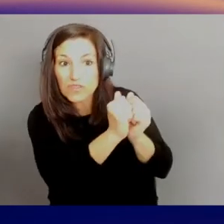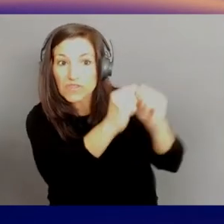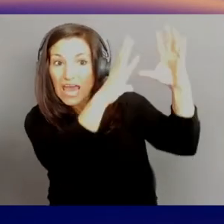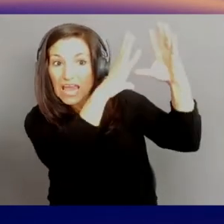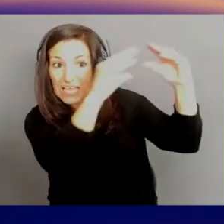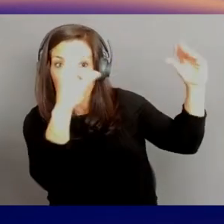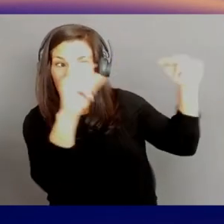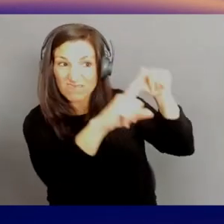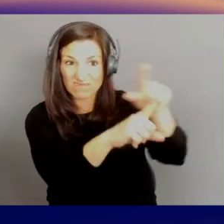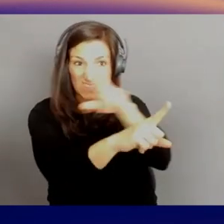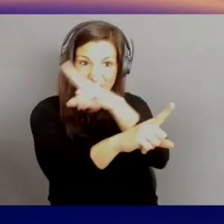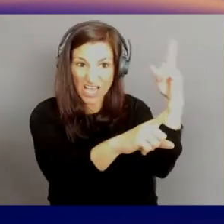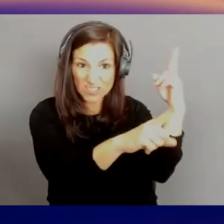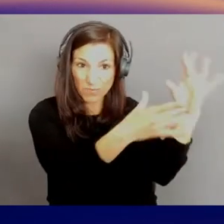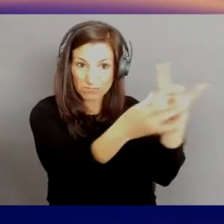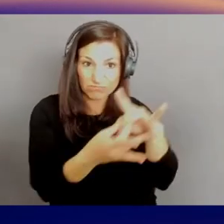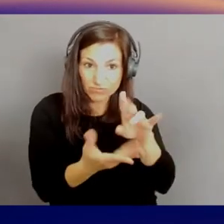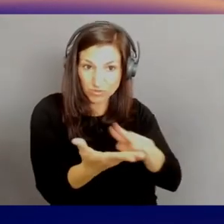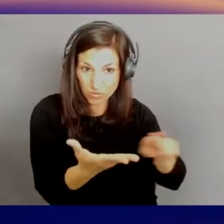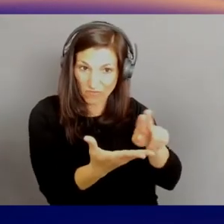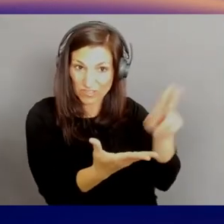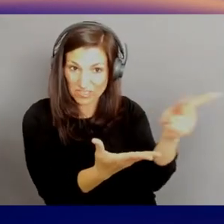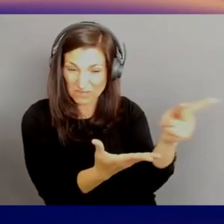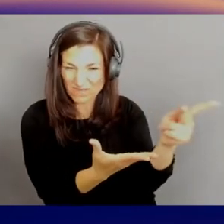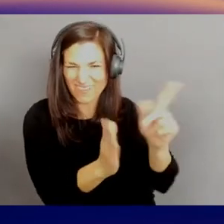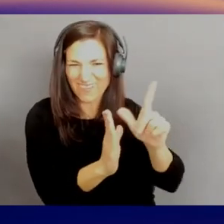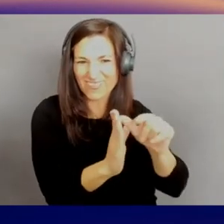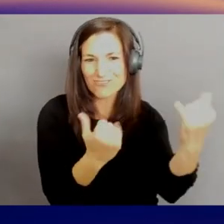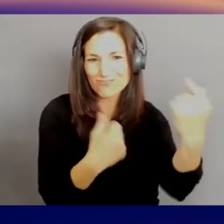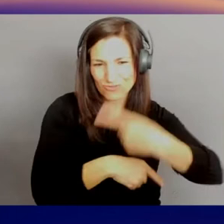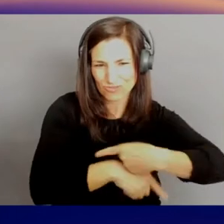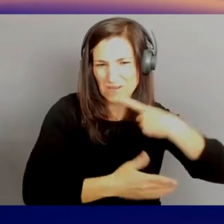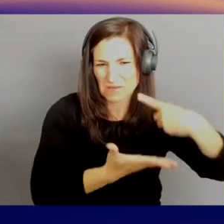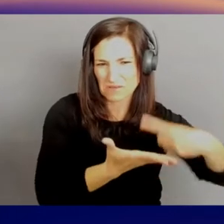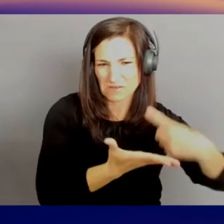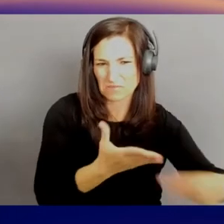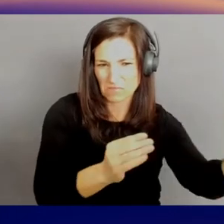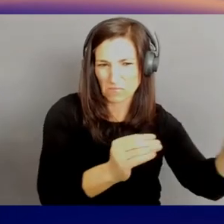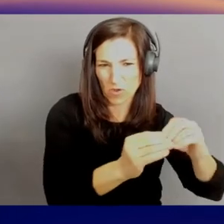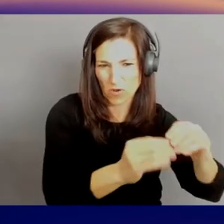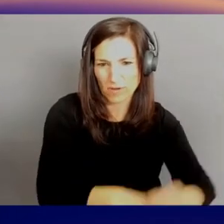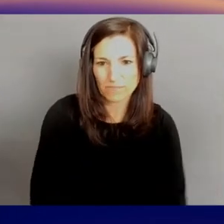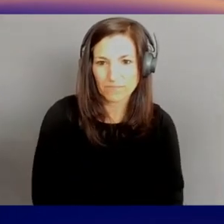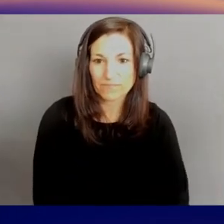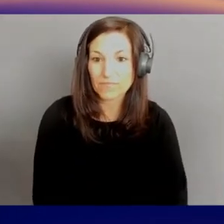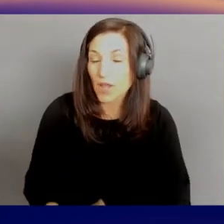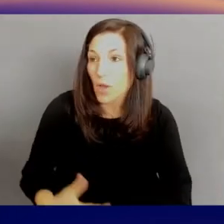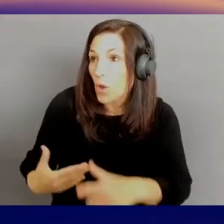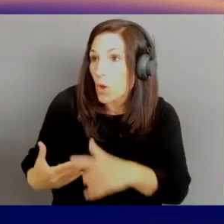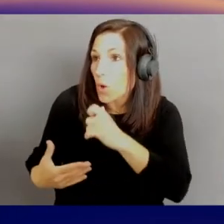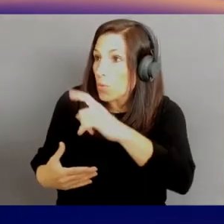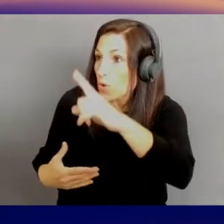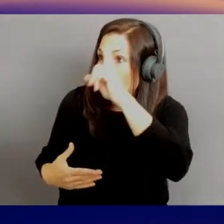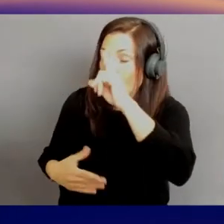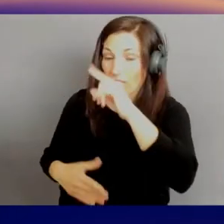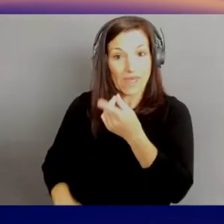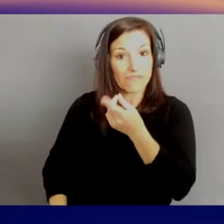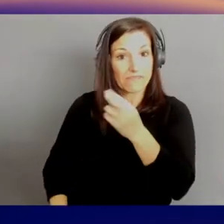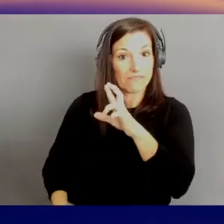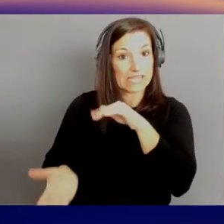So we can find out more about that later today. And who would have ever thought that the doctor will prescribe an app now? [AM] Right. [Steve] Yeah. - [AM] Yeah.